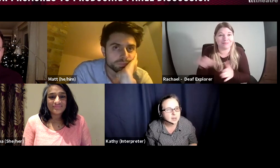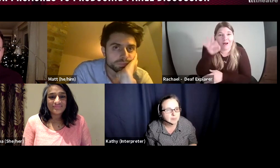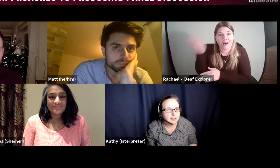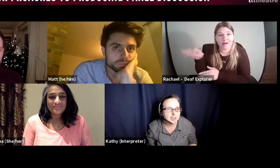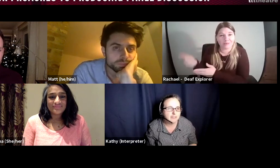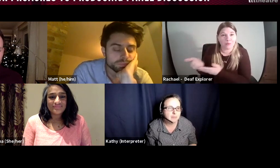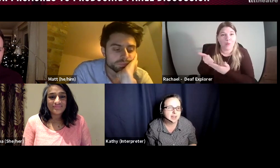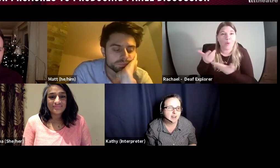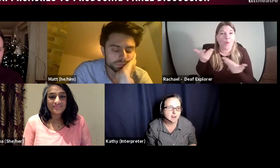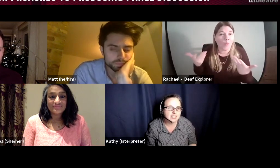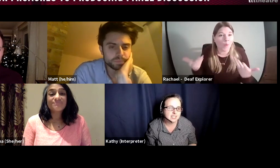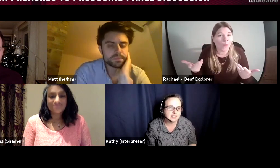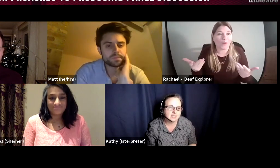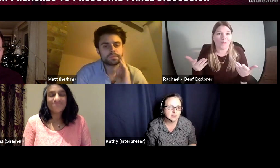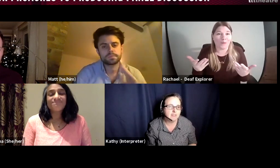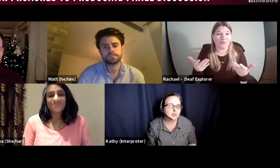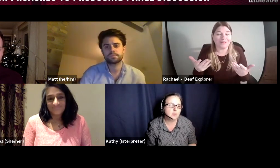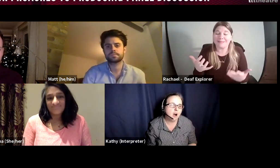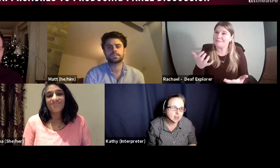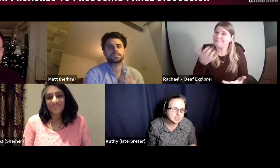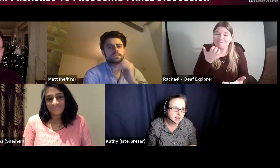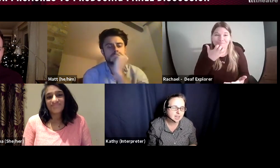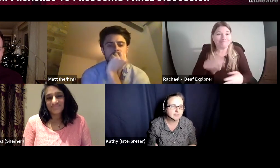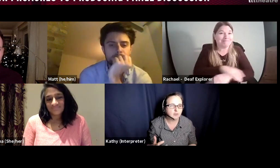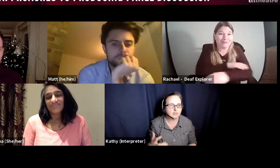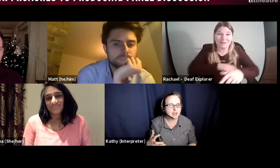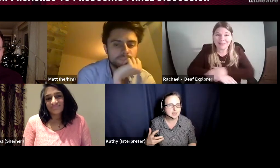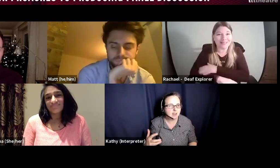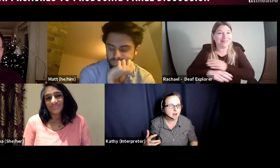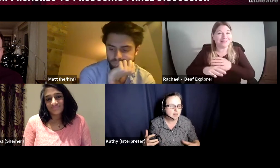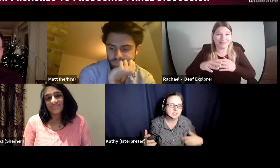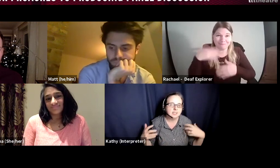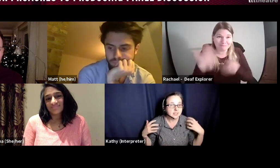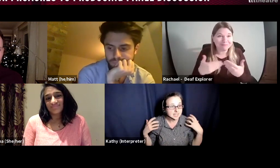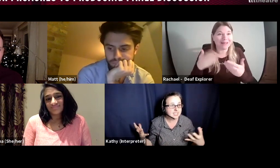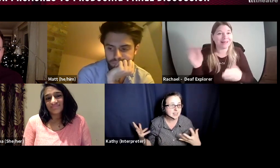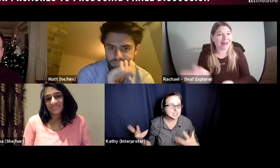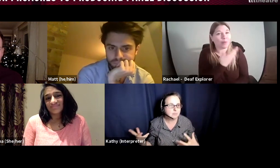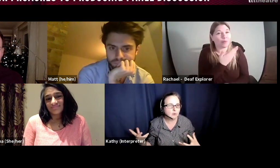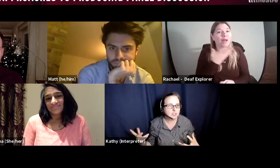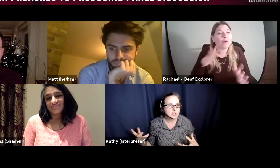but for me I find it if you are stuck, if you're finding things hard, yes, get that support,